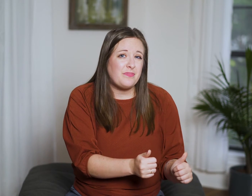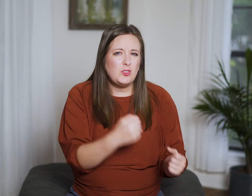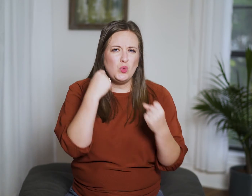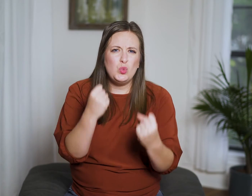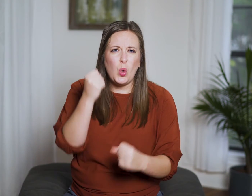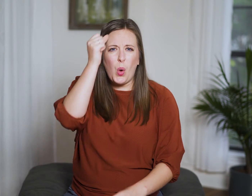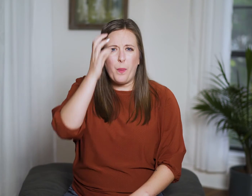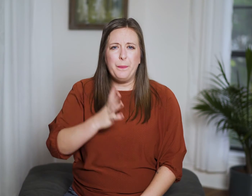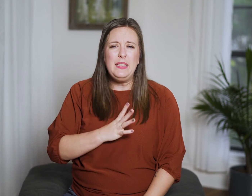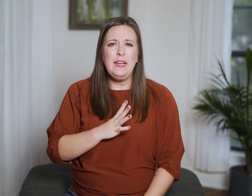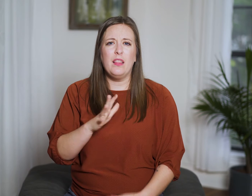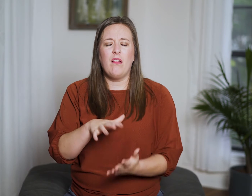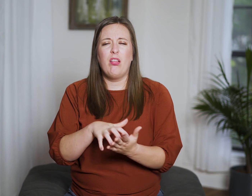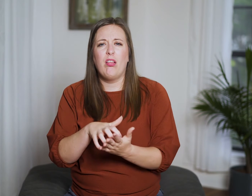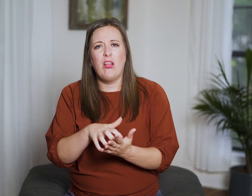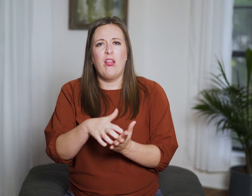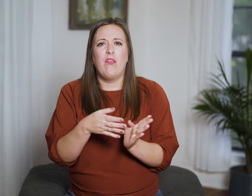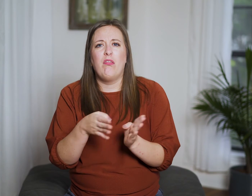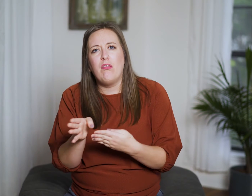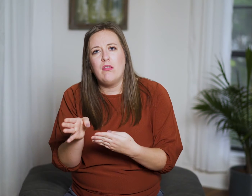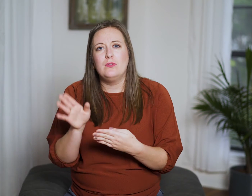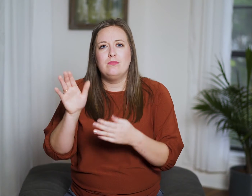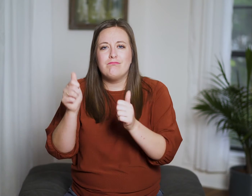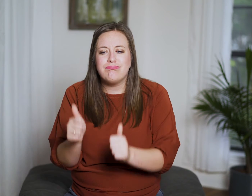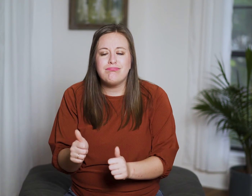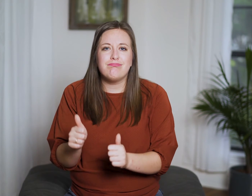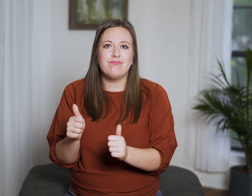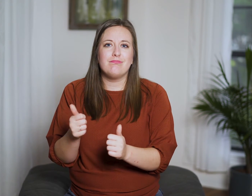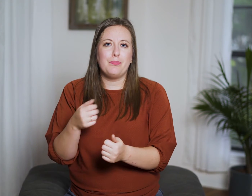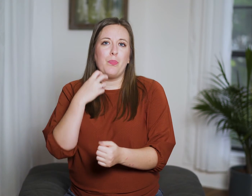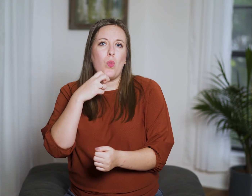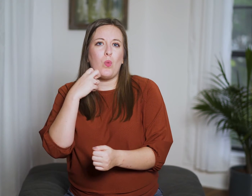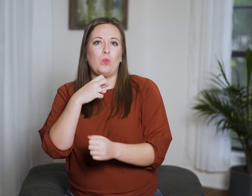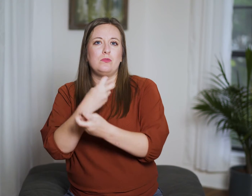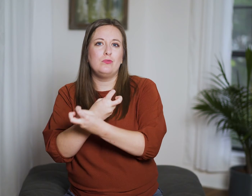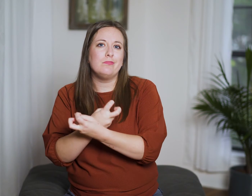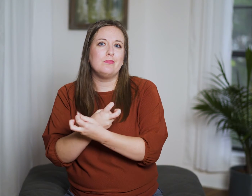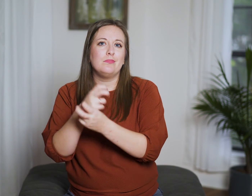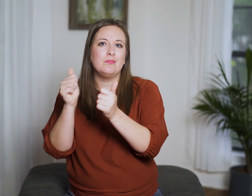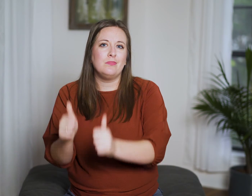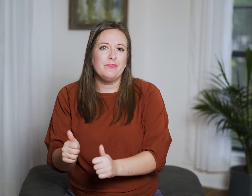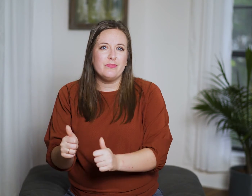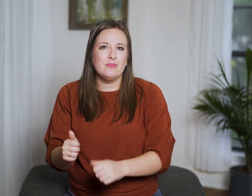The strong men are bent refers to his bones and joints decaying,